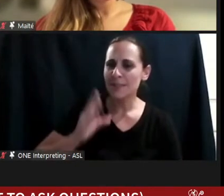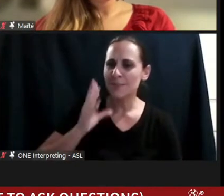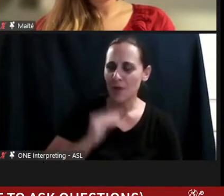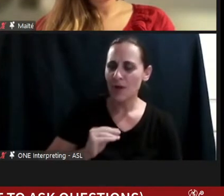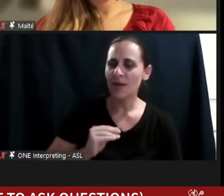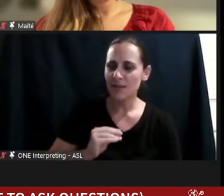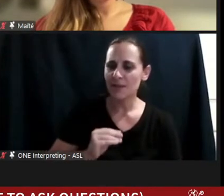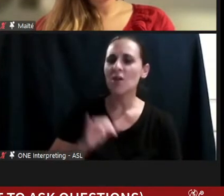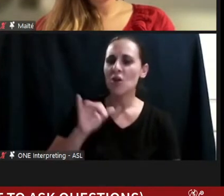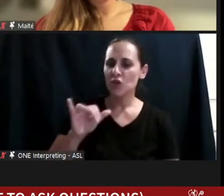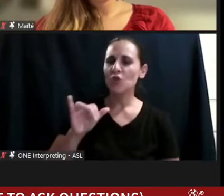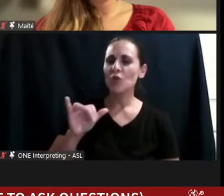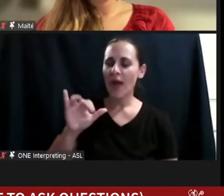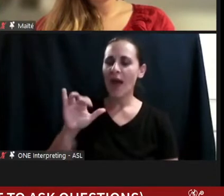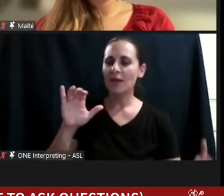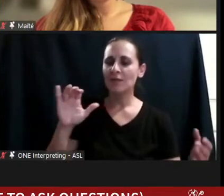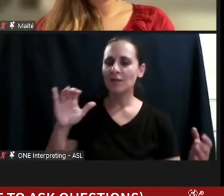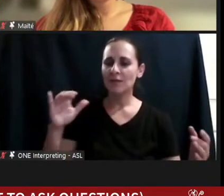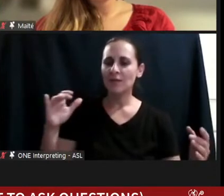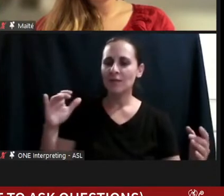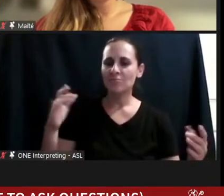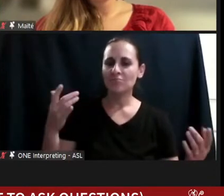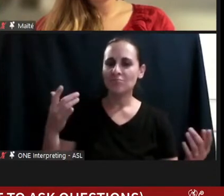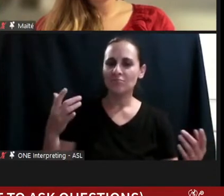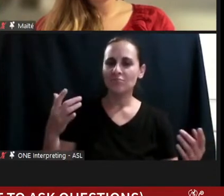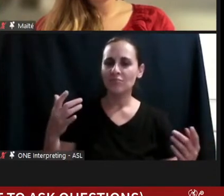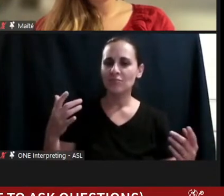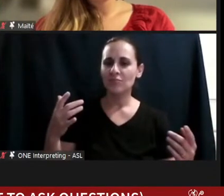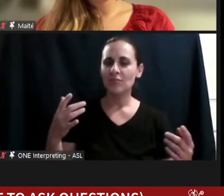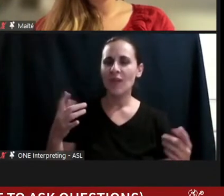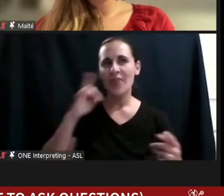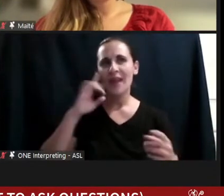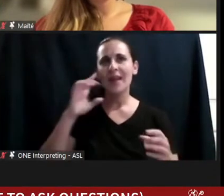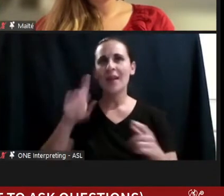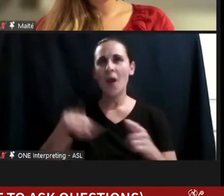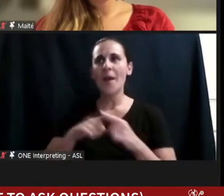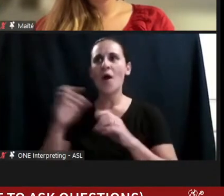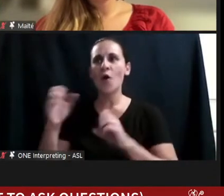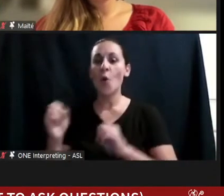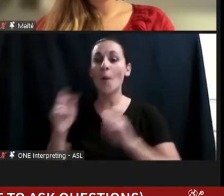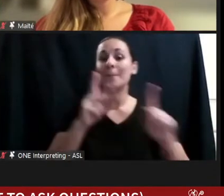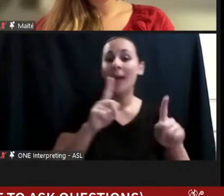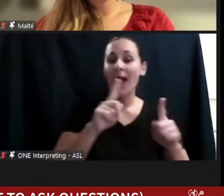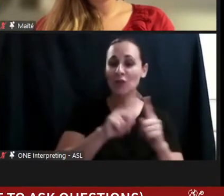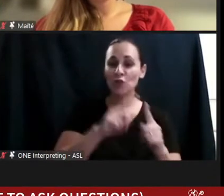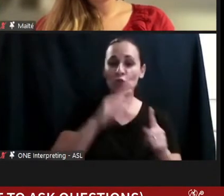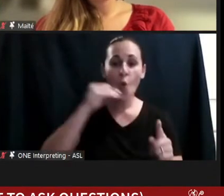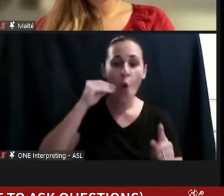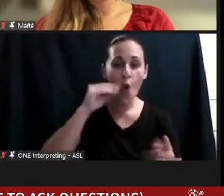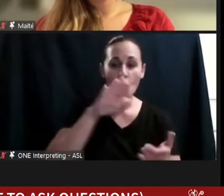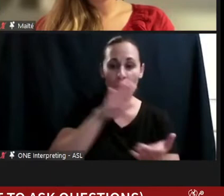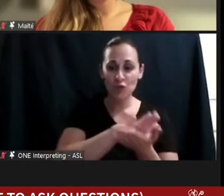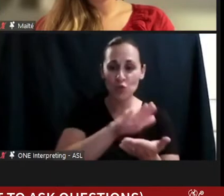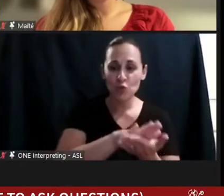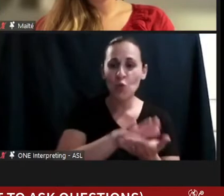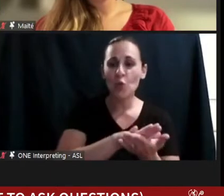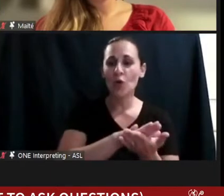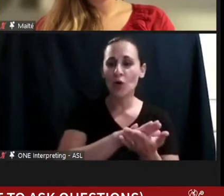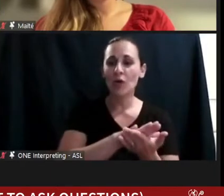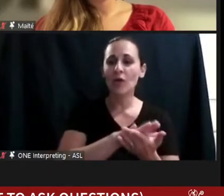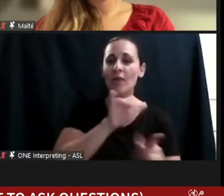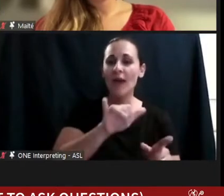of the people back in school when you go home or even the attitude of your nondisabled classmates.